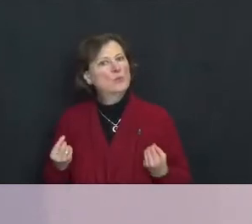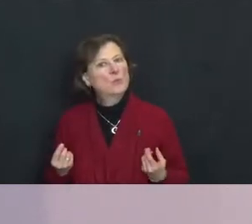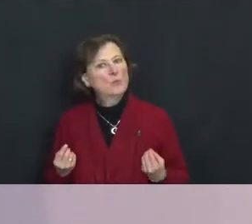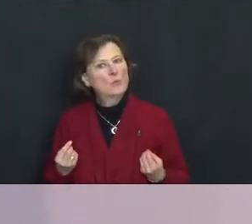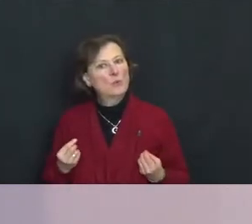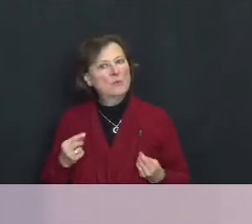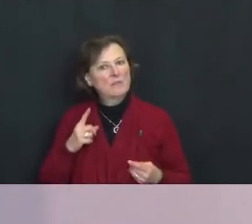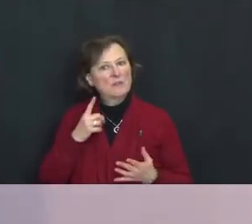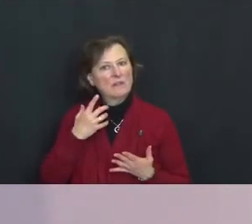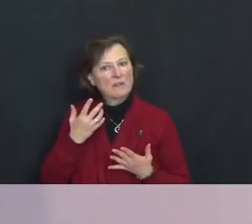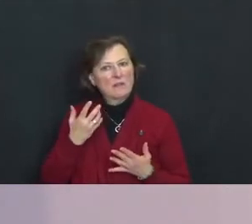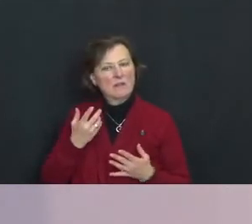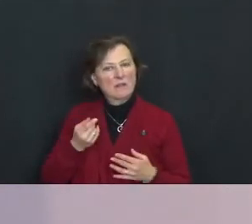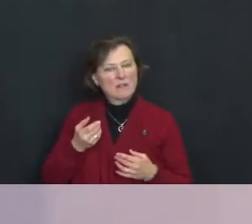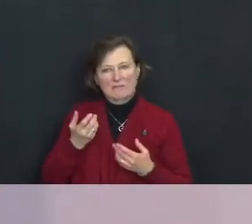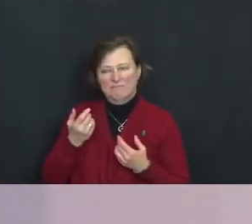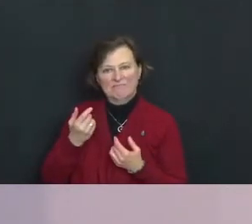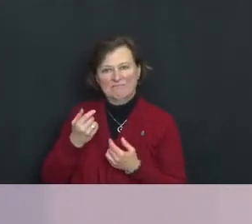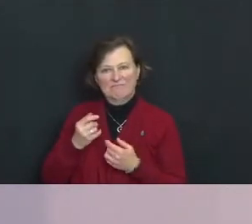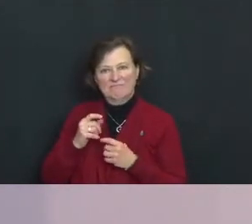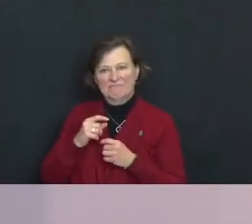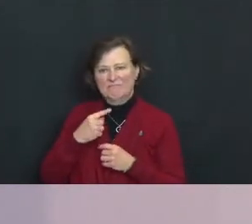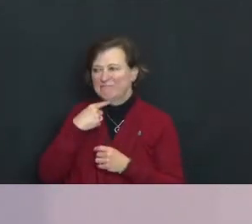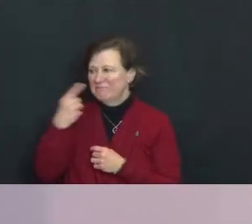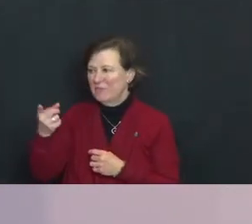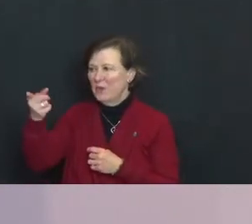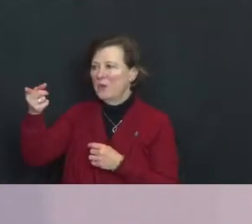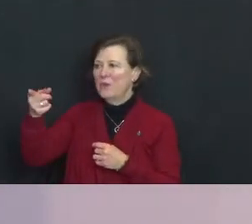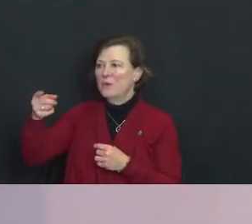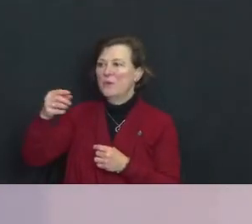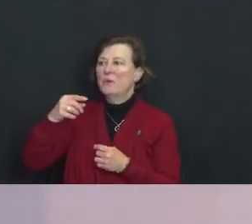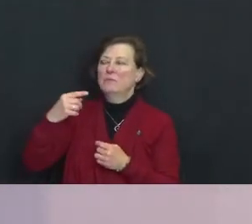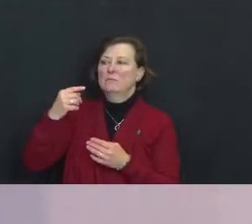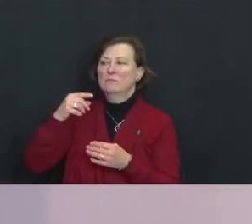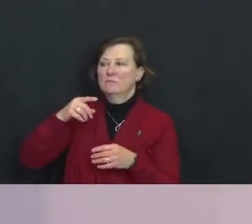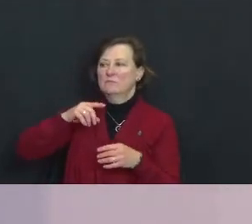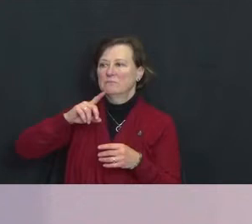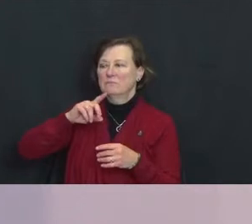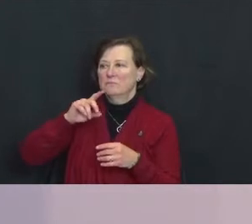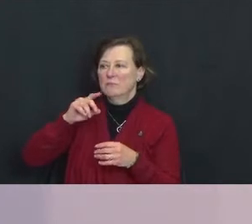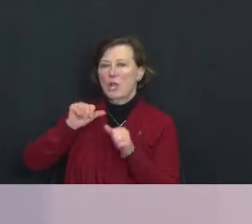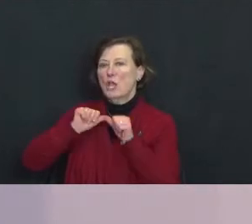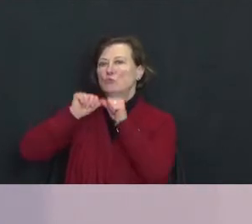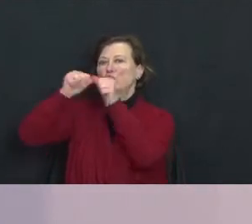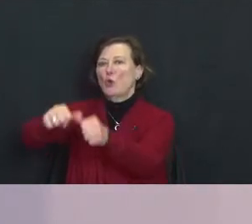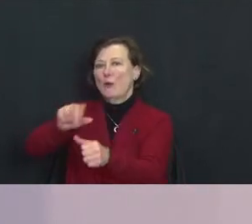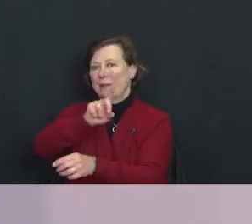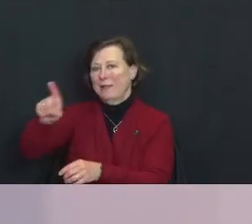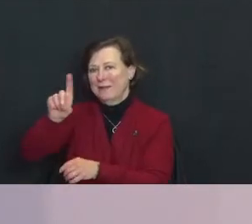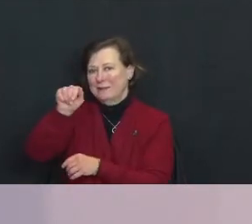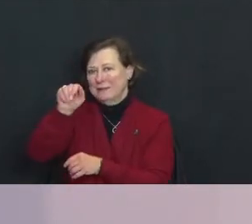them to eternal damnation. That is you will always damn them because there's nothing that they can say or do that